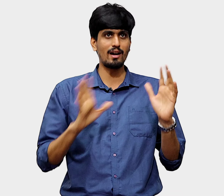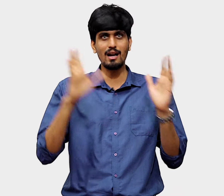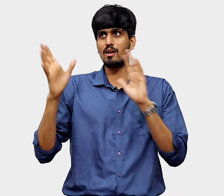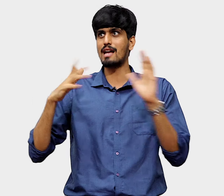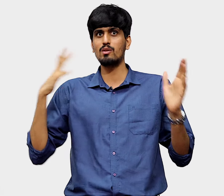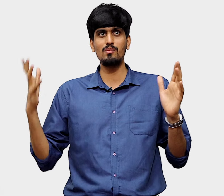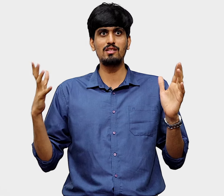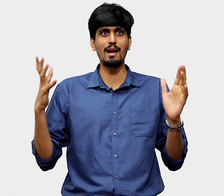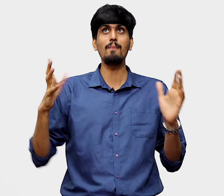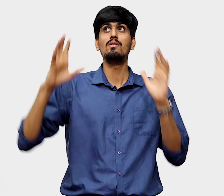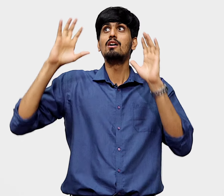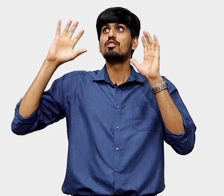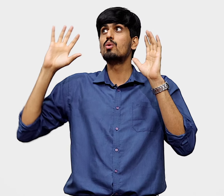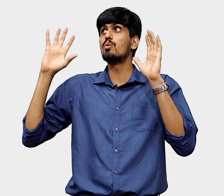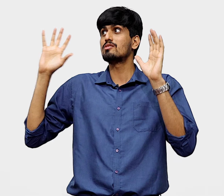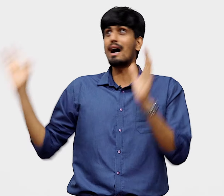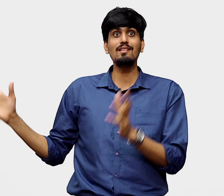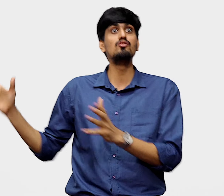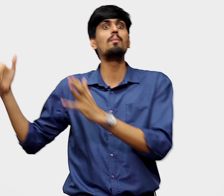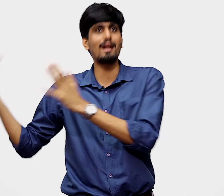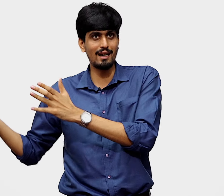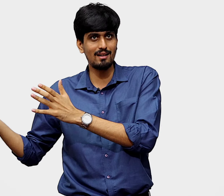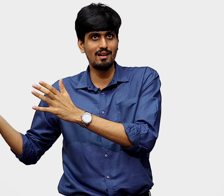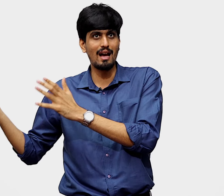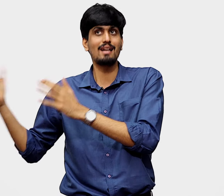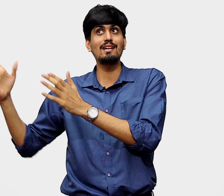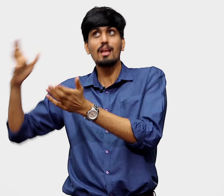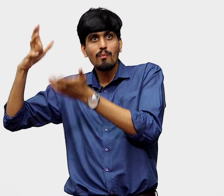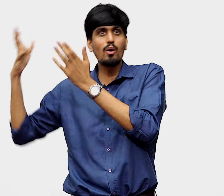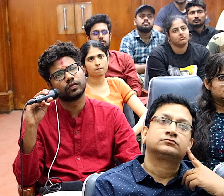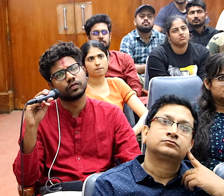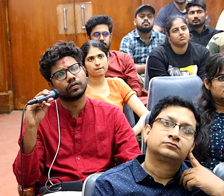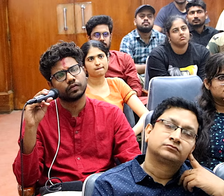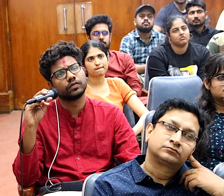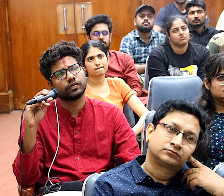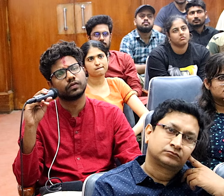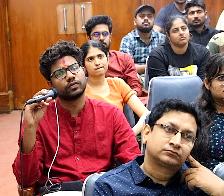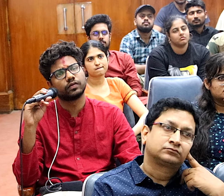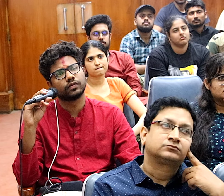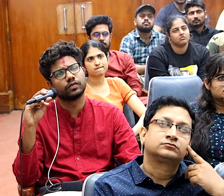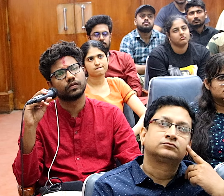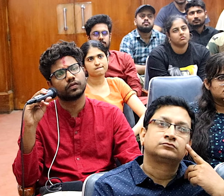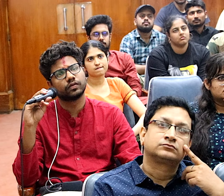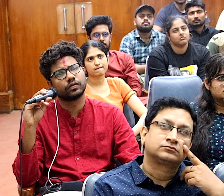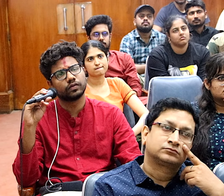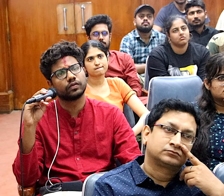funda and all this activism is done to start this new market and get them more customers and destroy the current ones that exist in India.